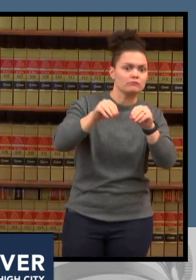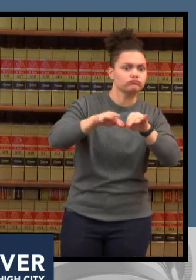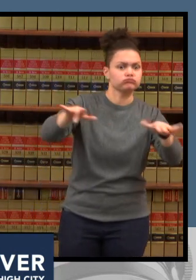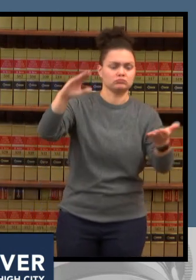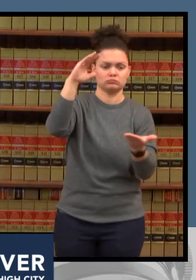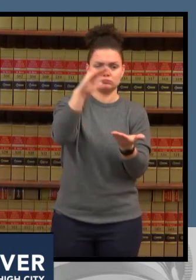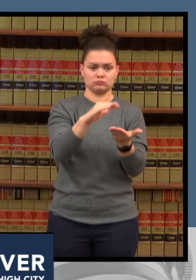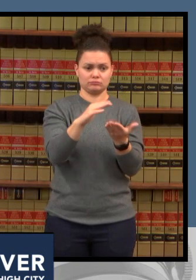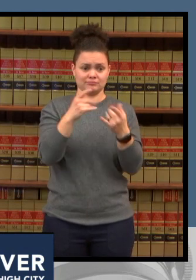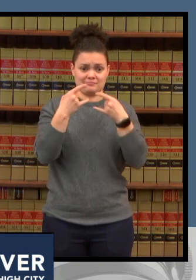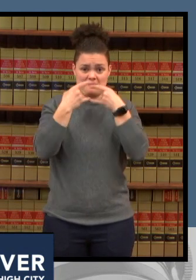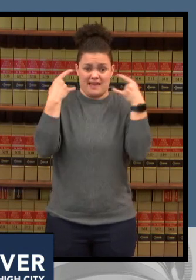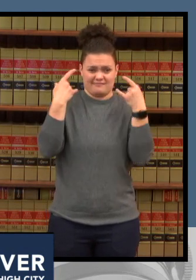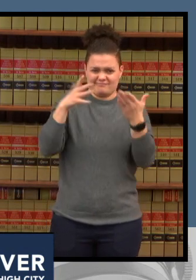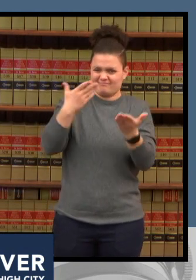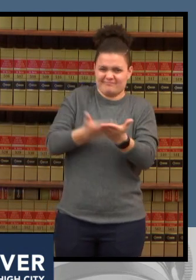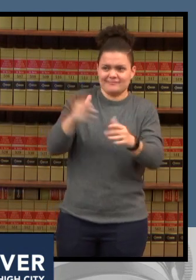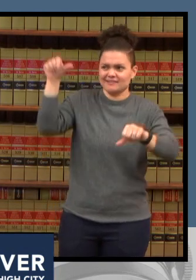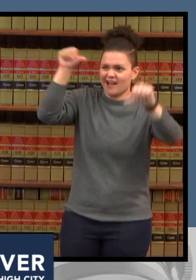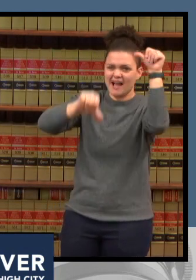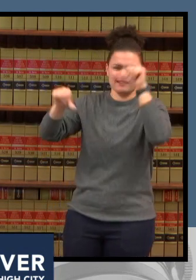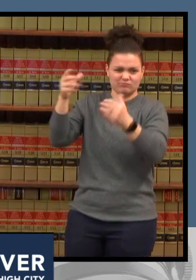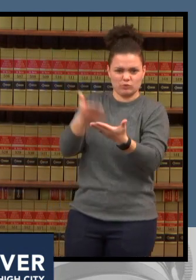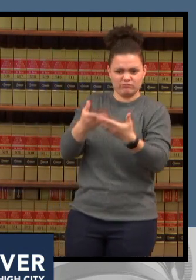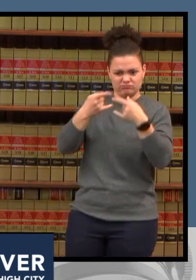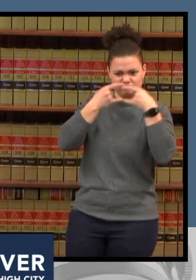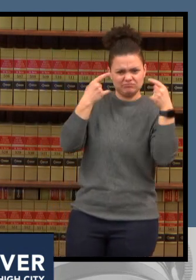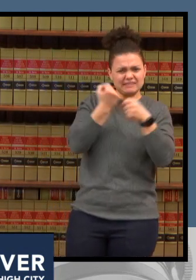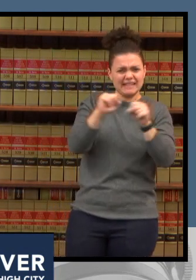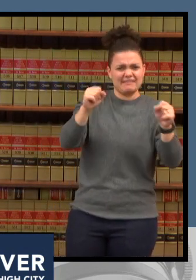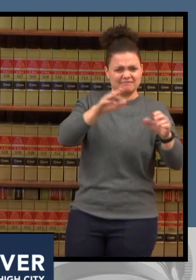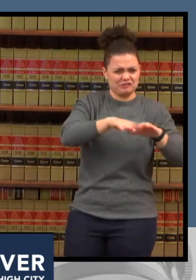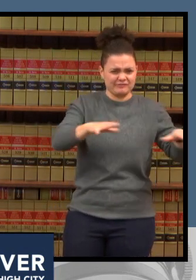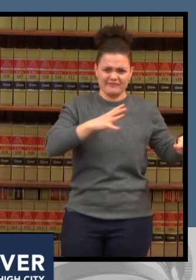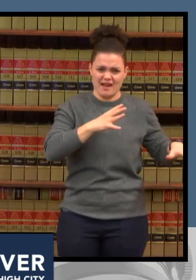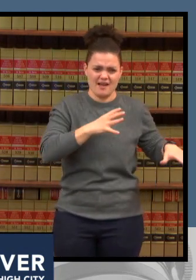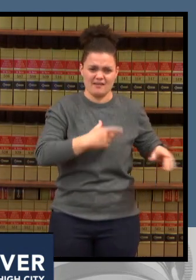i have three children in denver public schools elementary school middle school and high school